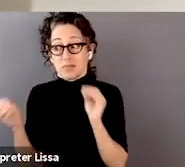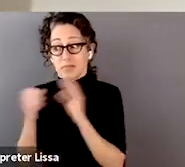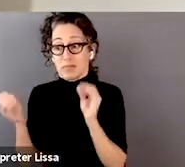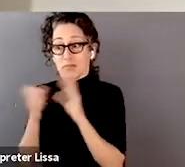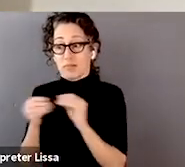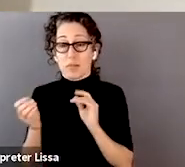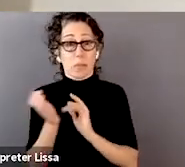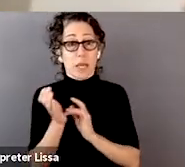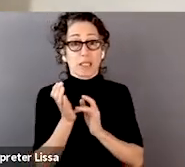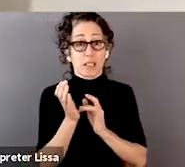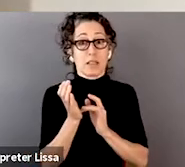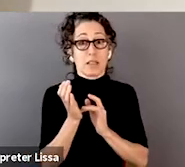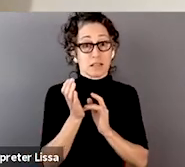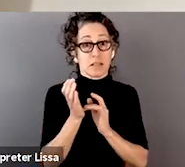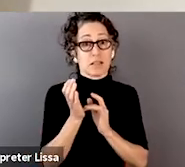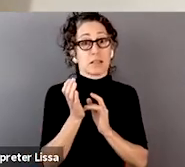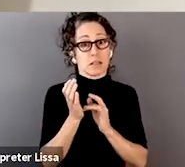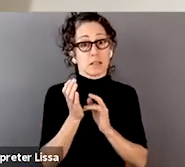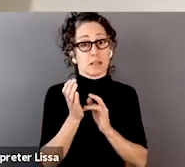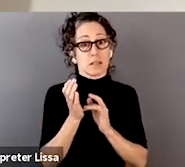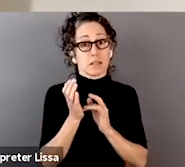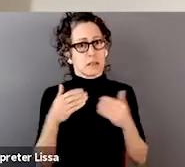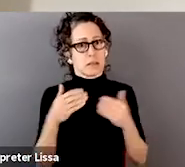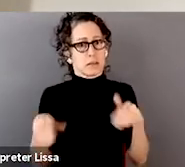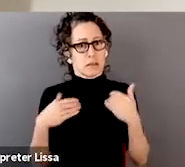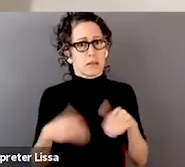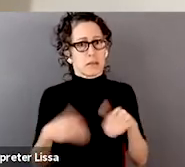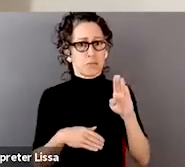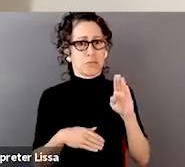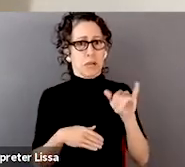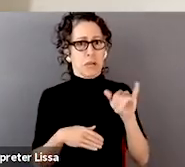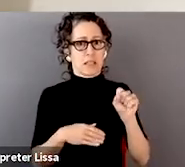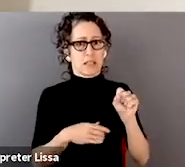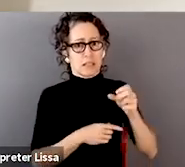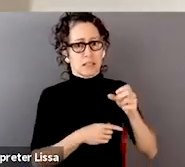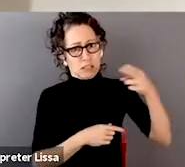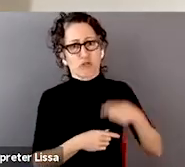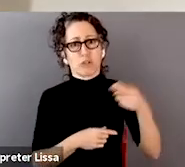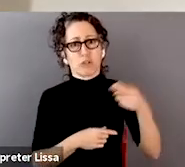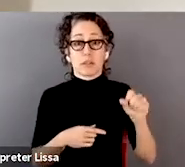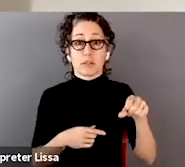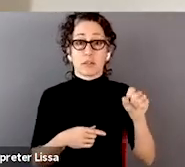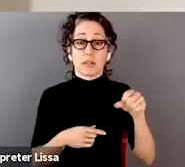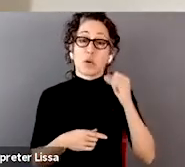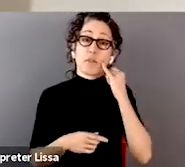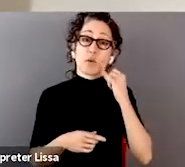in fact, it has a really rich history of being biased if we look at historical injustices,